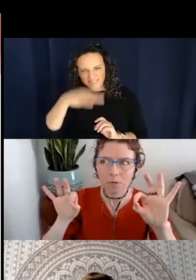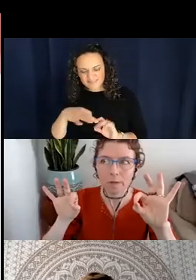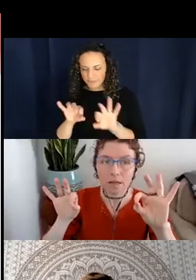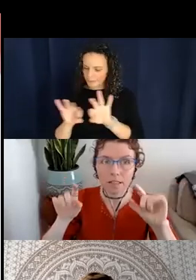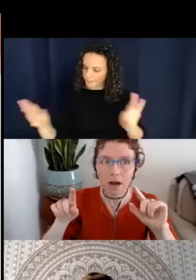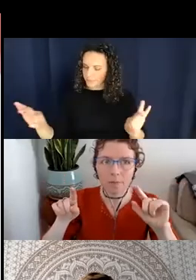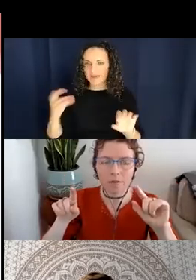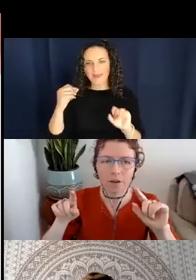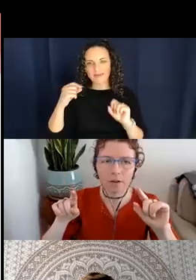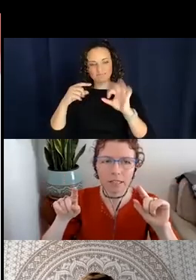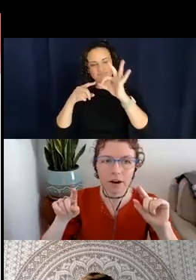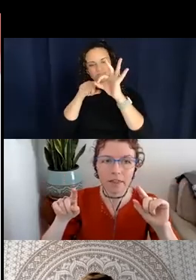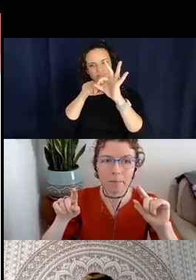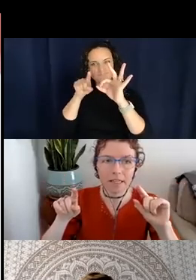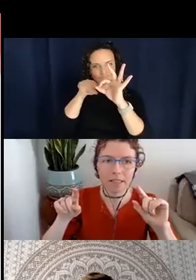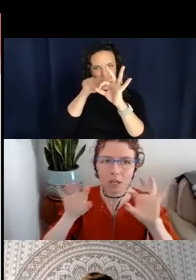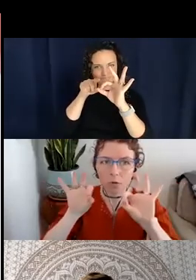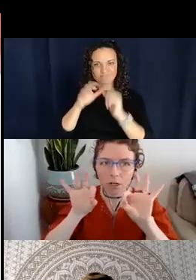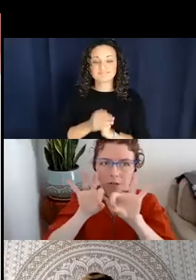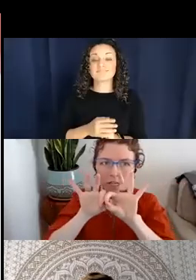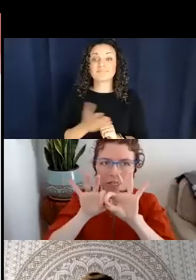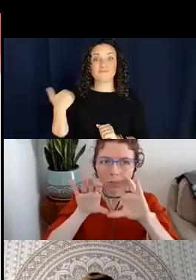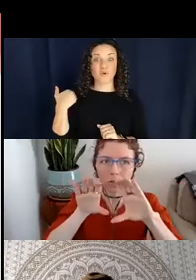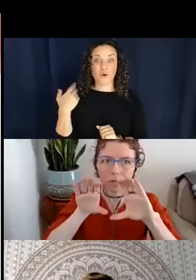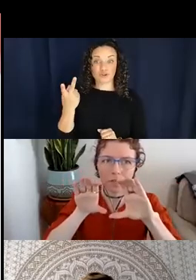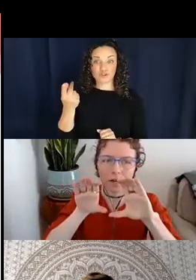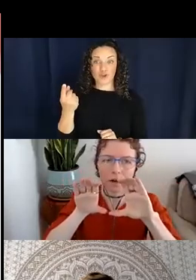we saw the dog before that was carrying the big stick. You wouldn't use this, you would